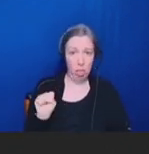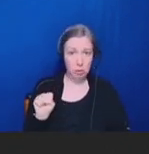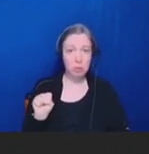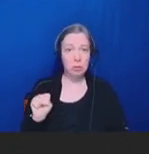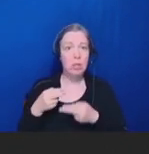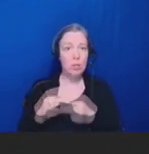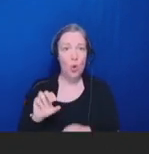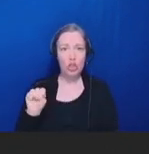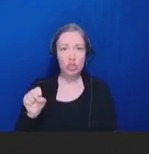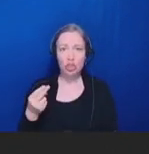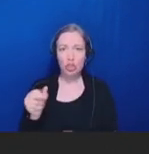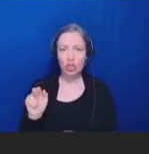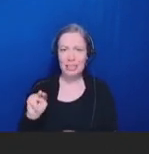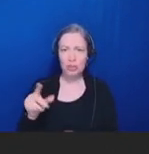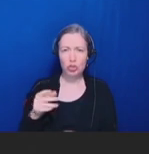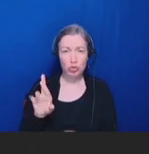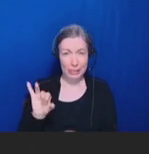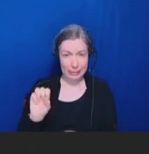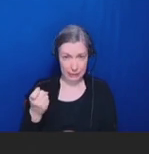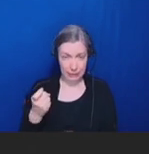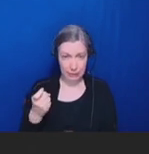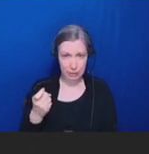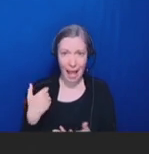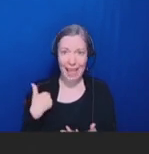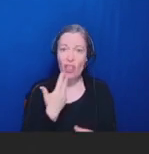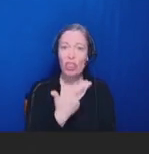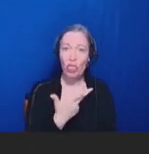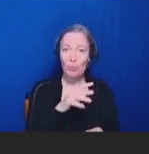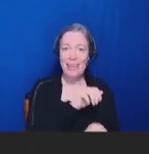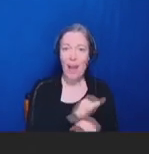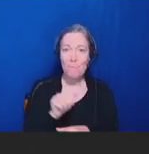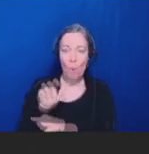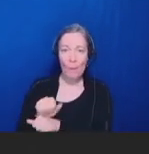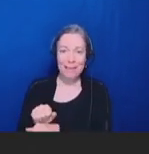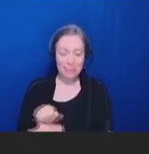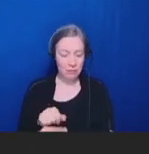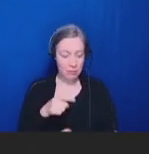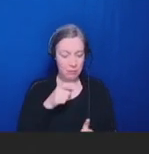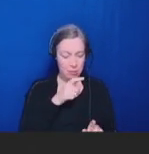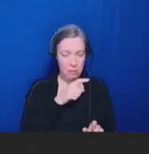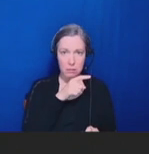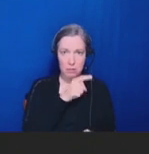And so, I think this can be an EMR technologic fix, which is an easy reminder which is not